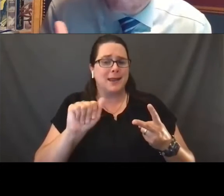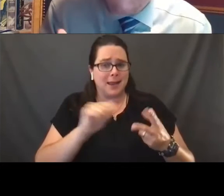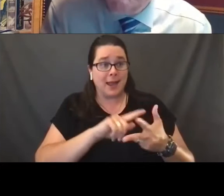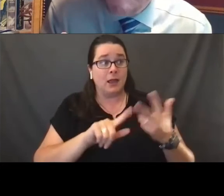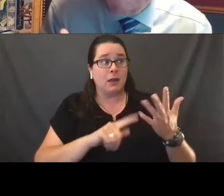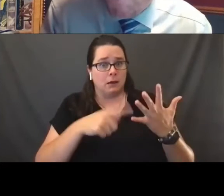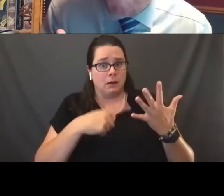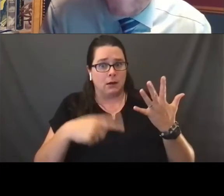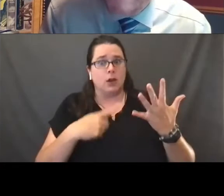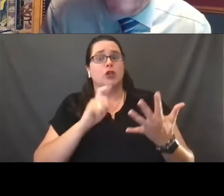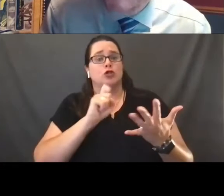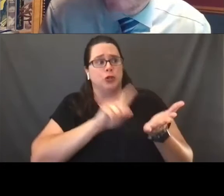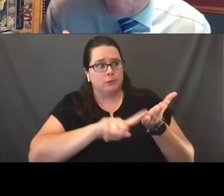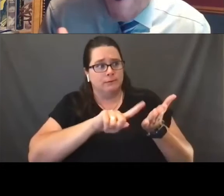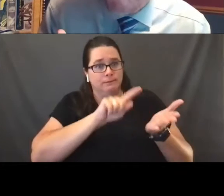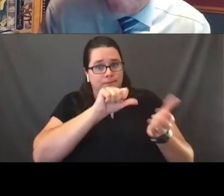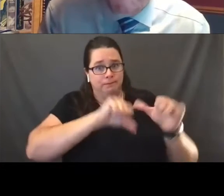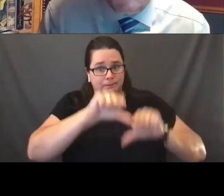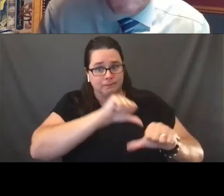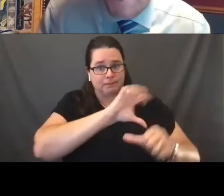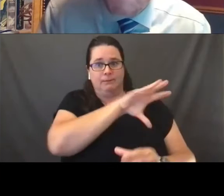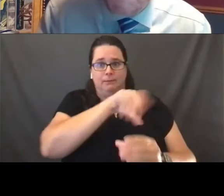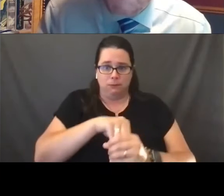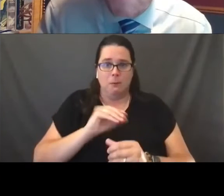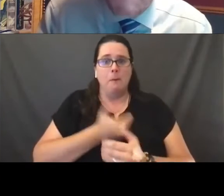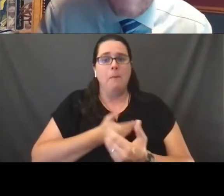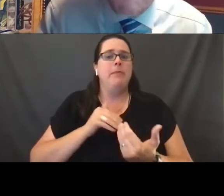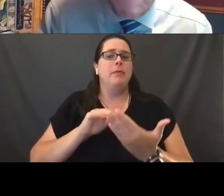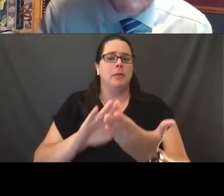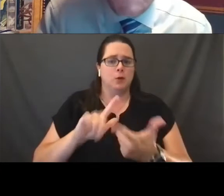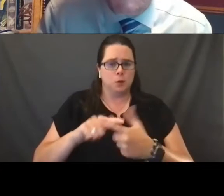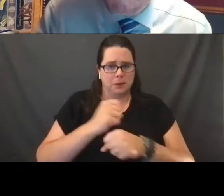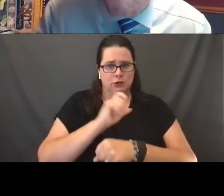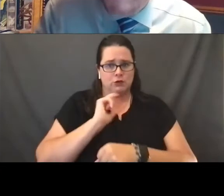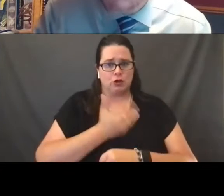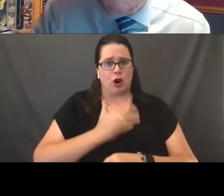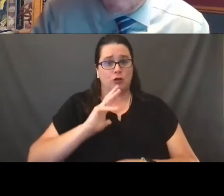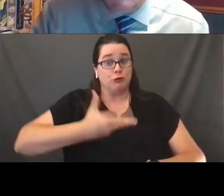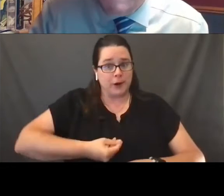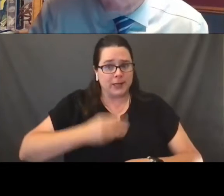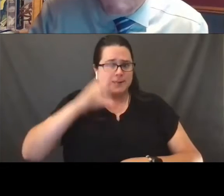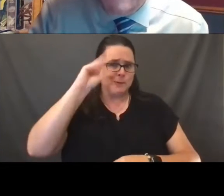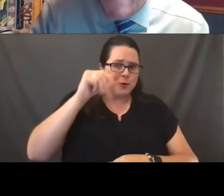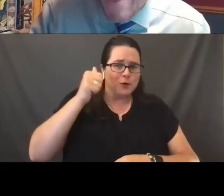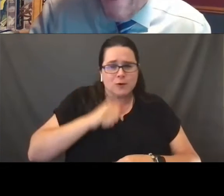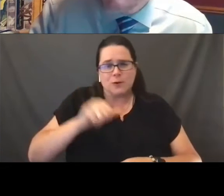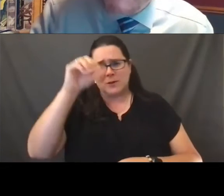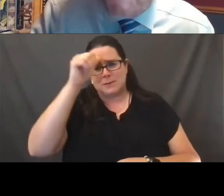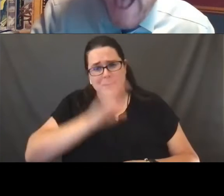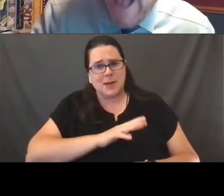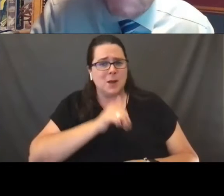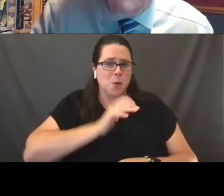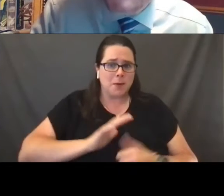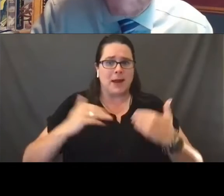should in fact be incorporated into our approach to ensuring that our transgender boys and girls, men and women have the capacity,